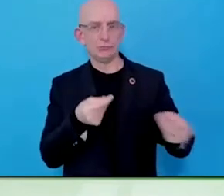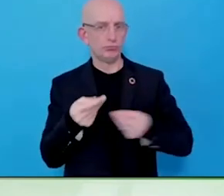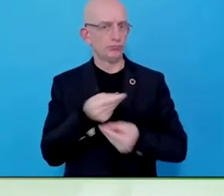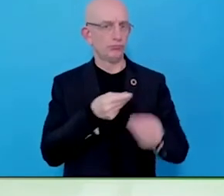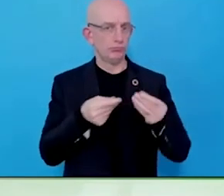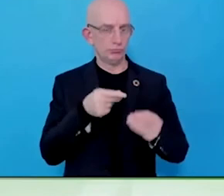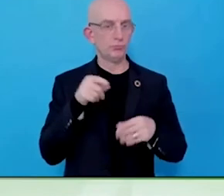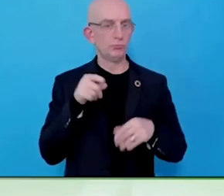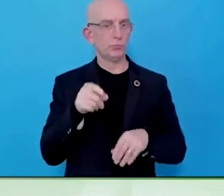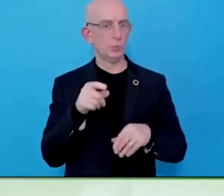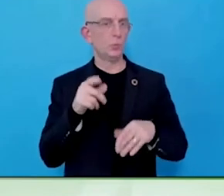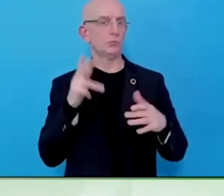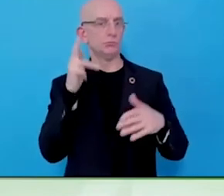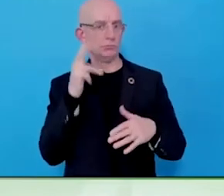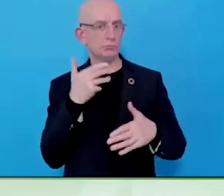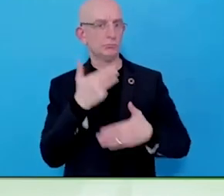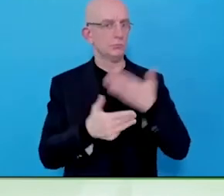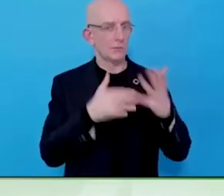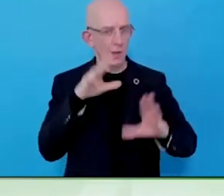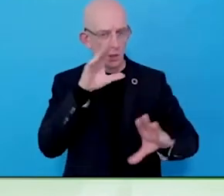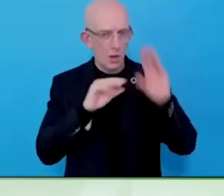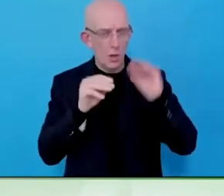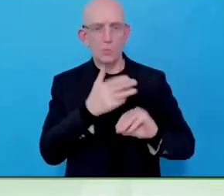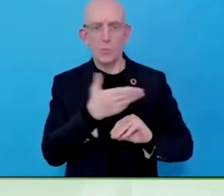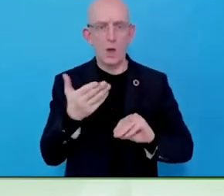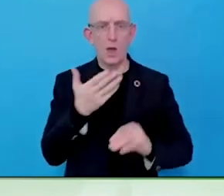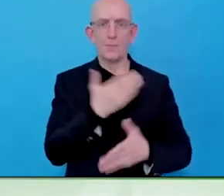world. I would like to see that flip so you bring people with disabilities